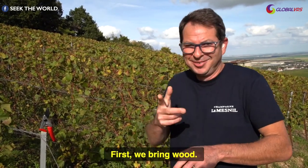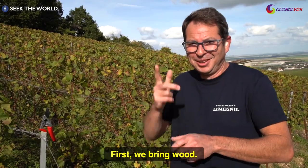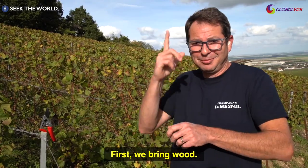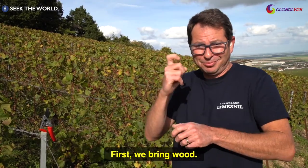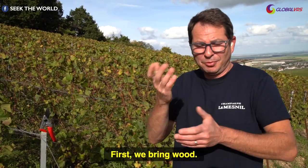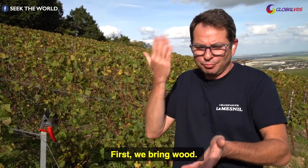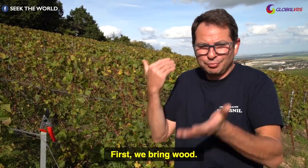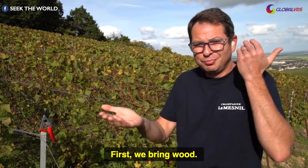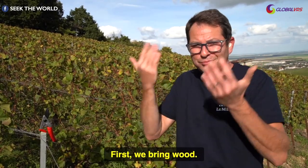first we bring wood